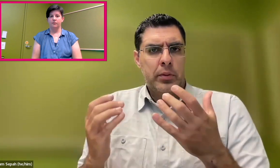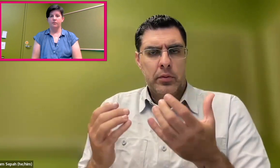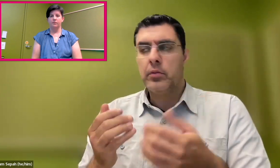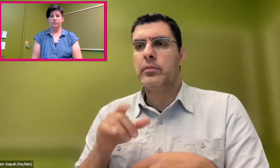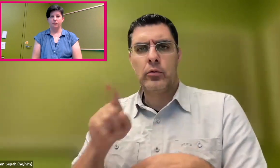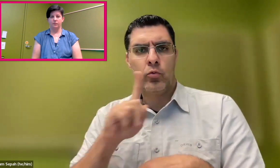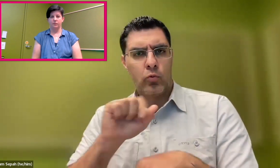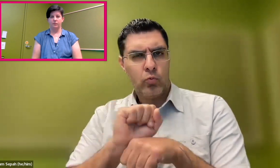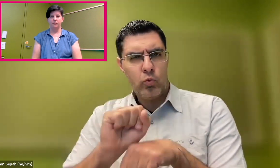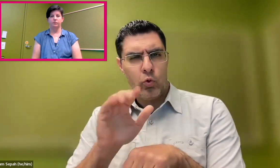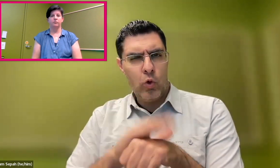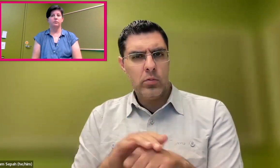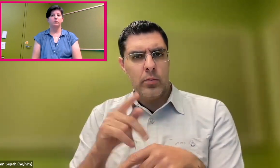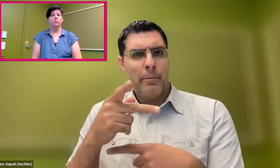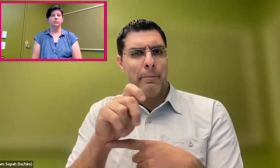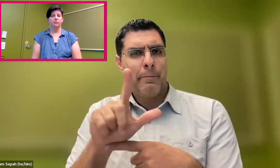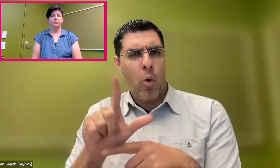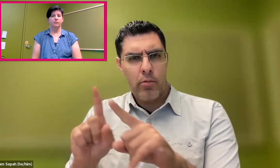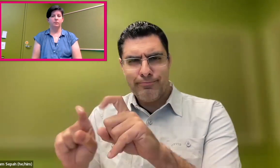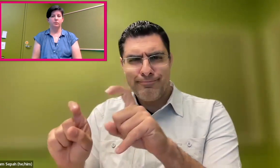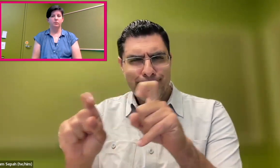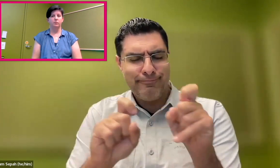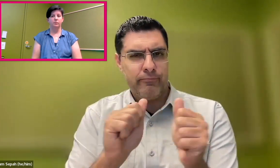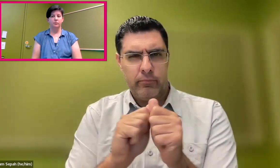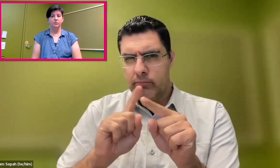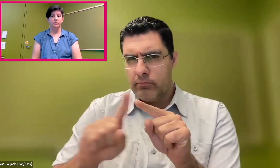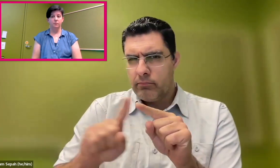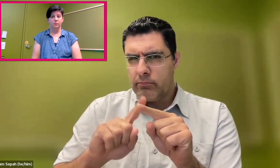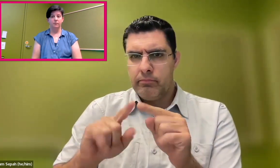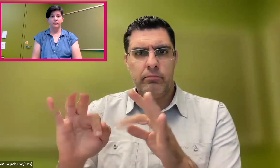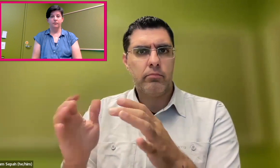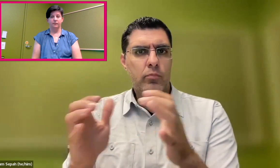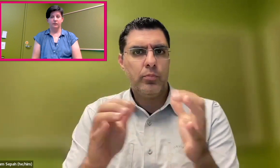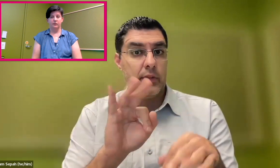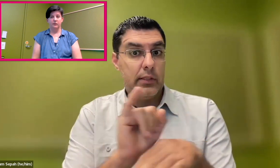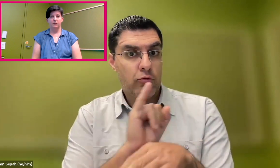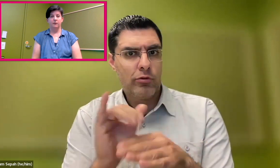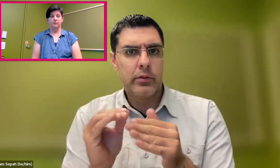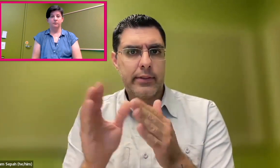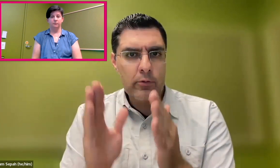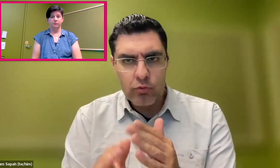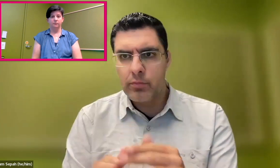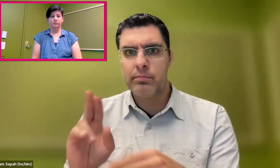That's a good organization. They are focusing on pulling different populations